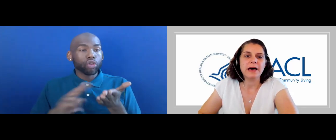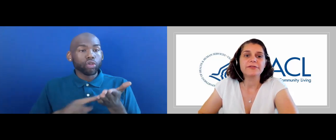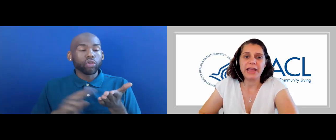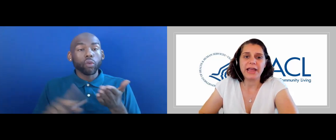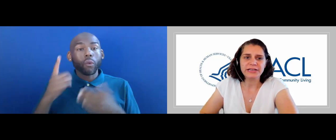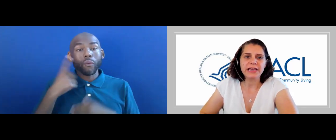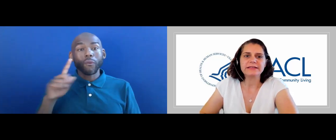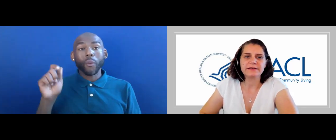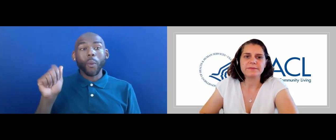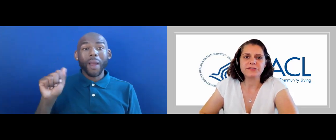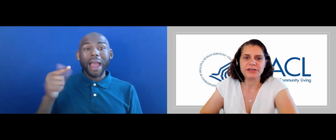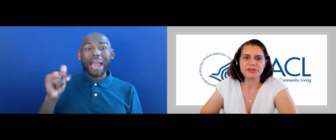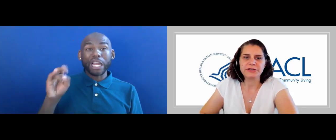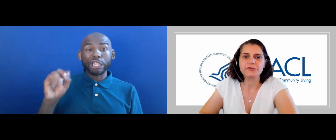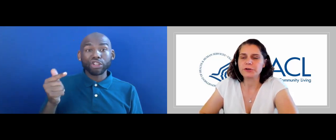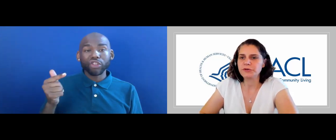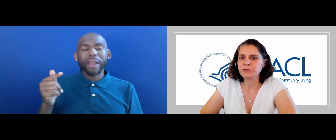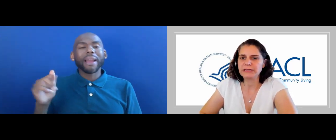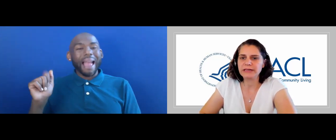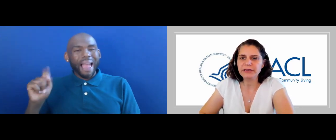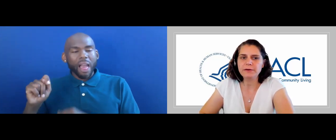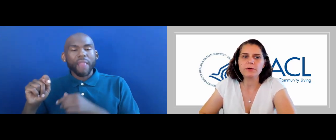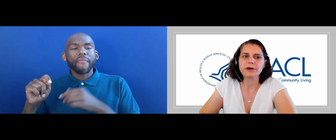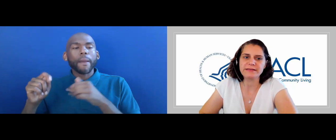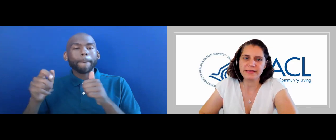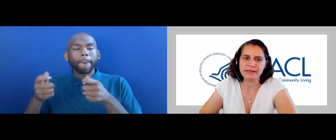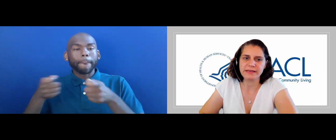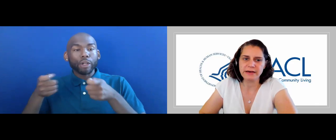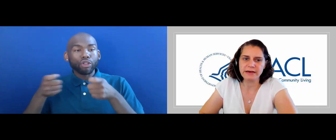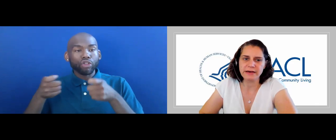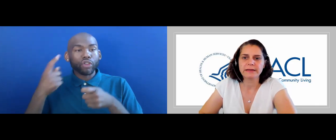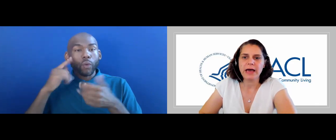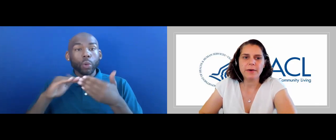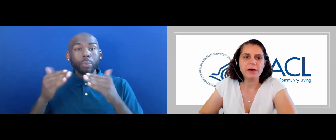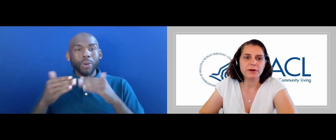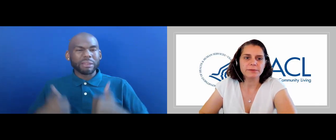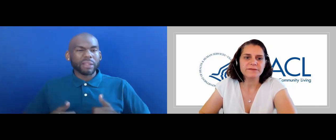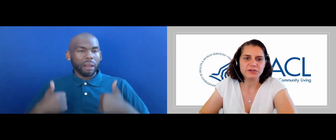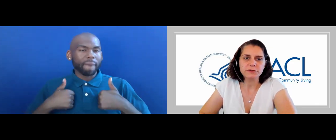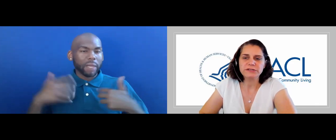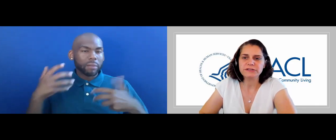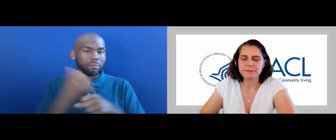AGING AT THE ADMINISTRATION FOR COMMUNITY LIVING OR ACL. I'LL START WITH THE VISUAL DESCRIPTION.